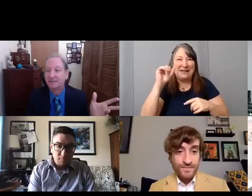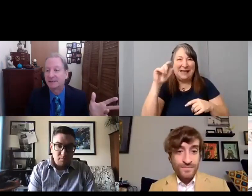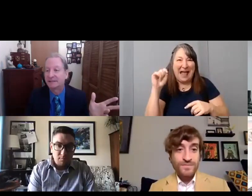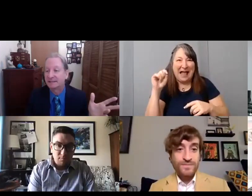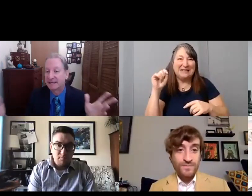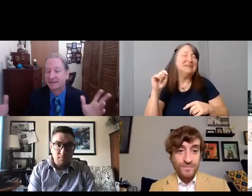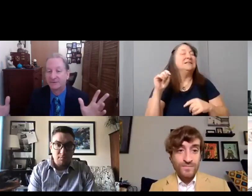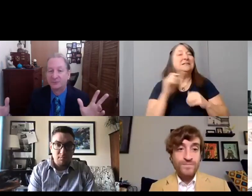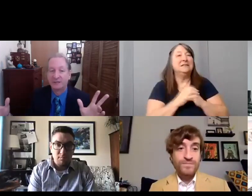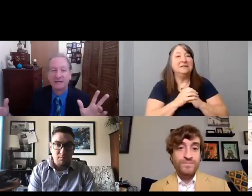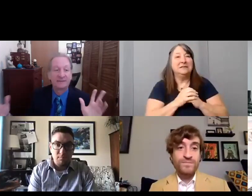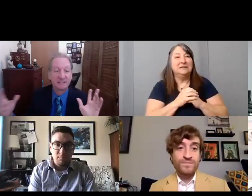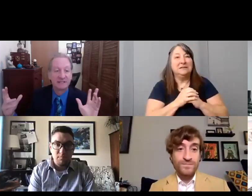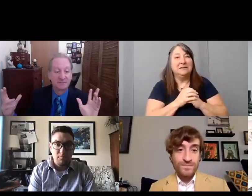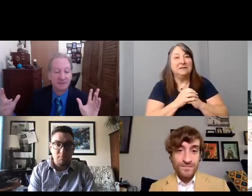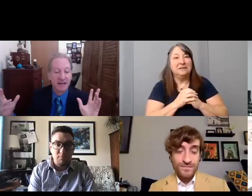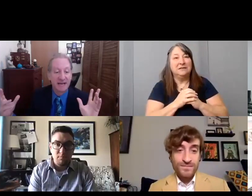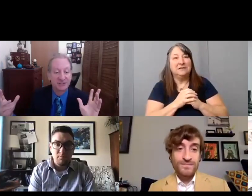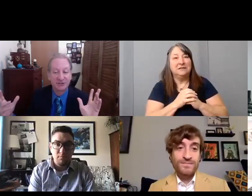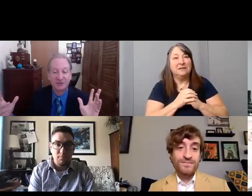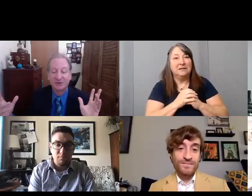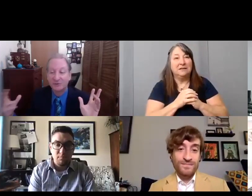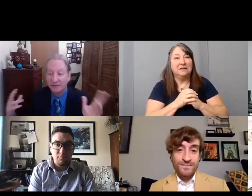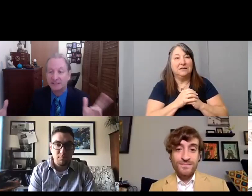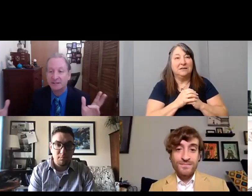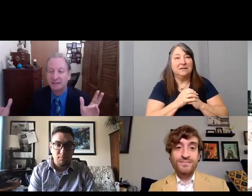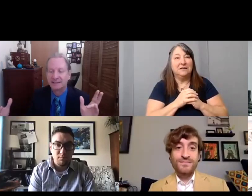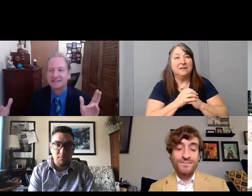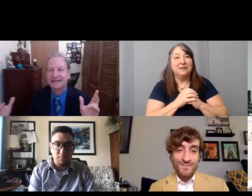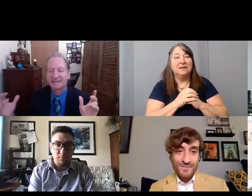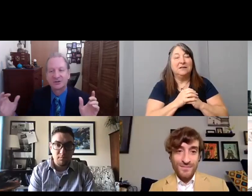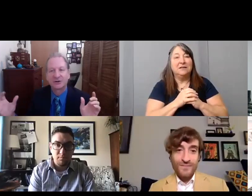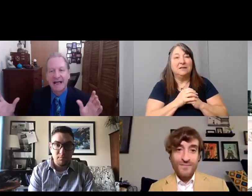And if there's anybody, let's say, if you need and this is for past years too If you need, let's say, a certain actor,